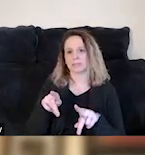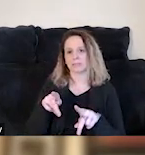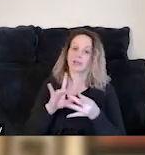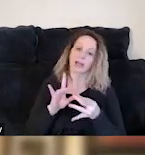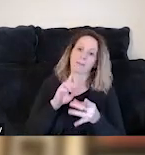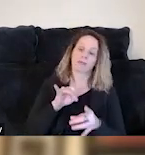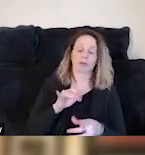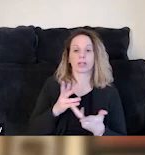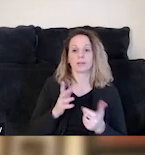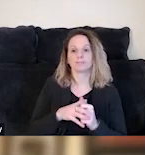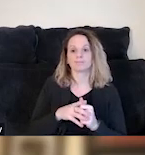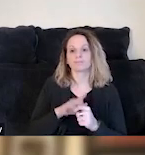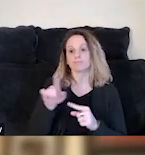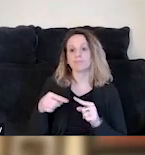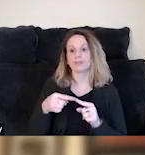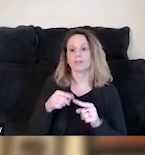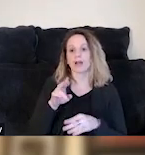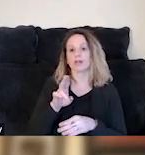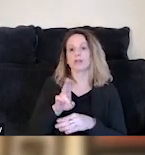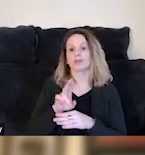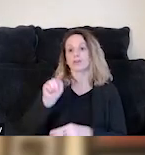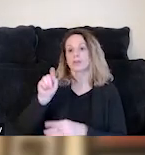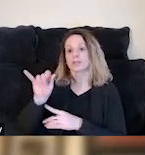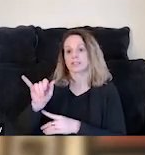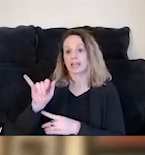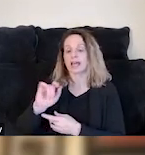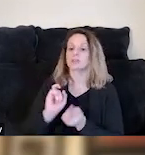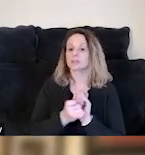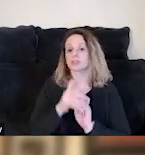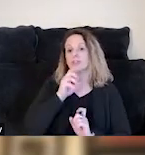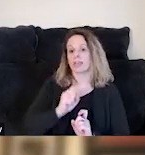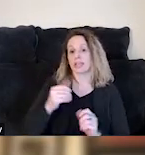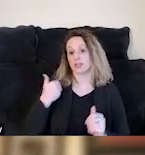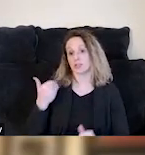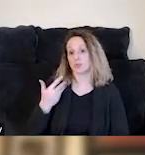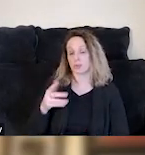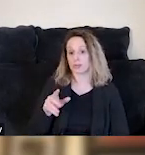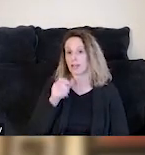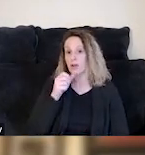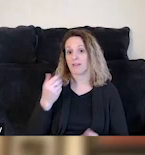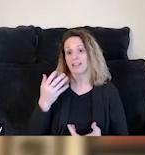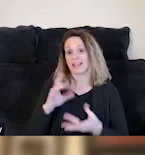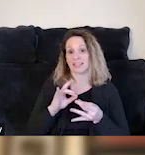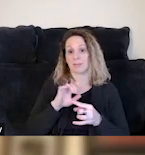just around the use of TAY as an acronym or transitional age youth. And I don't really have a whole lot to say, except mostly agree with you